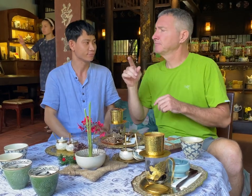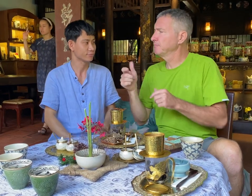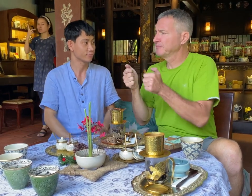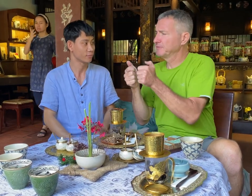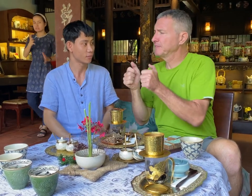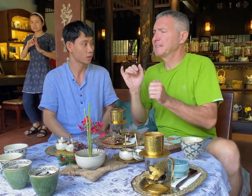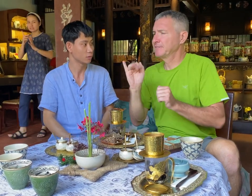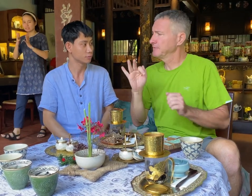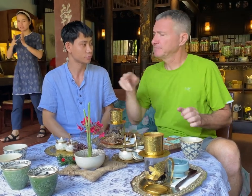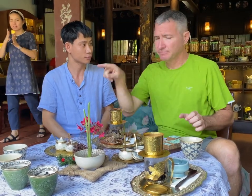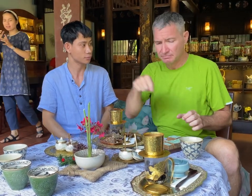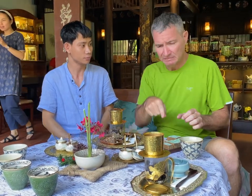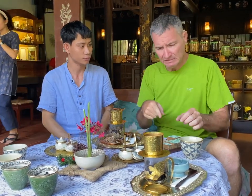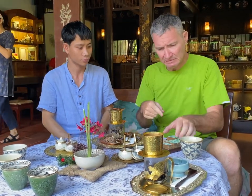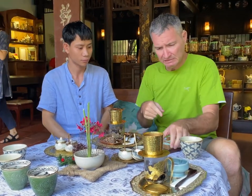Ok. If they